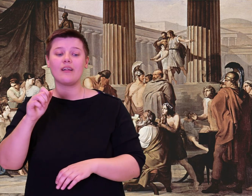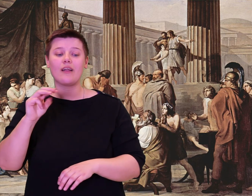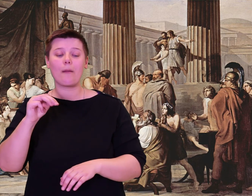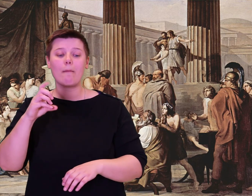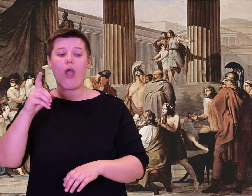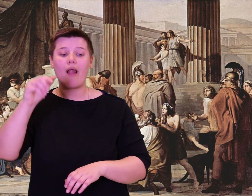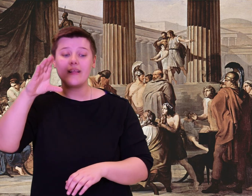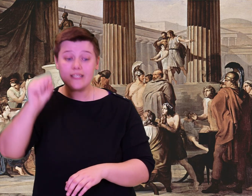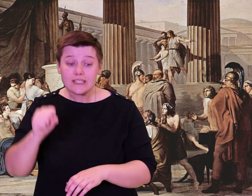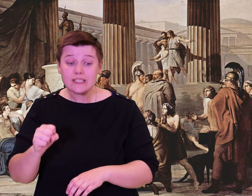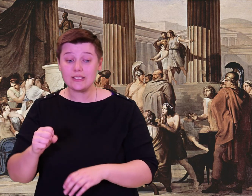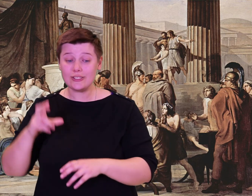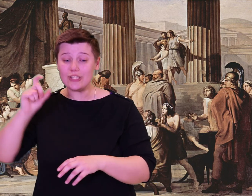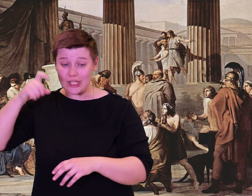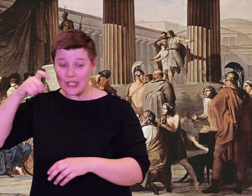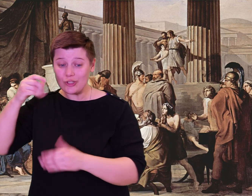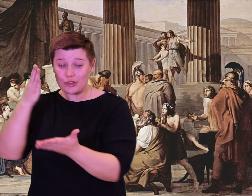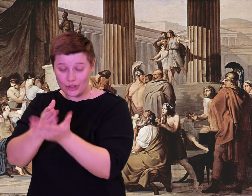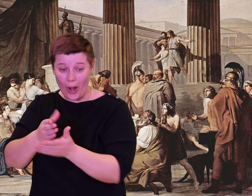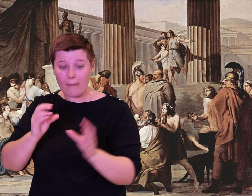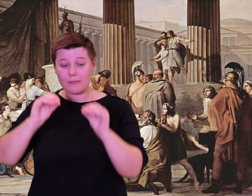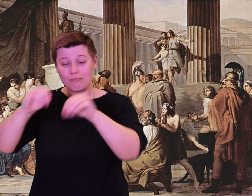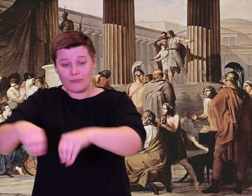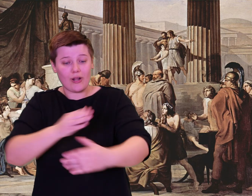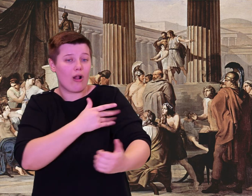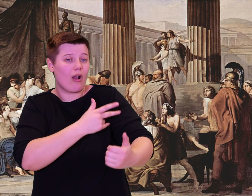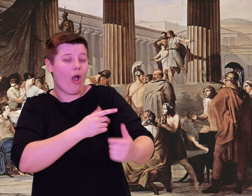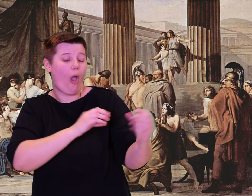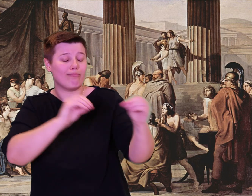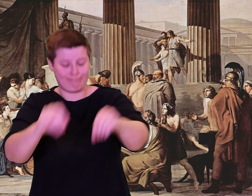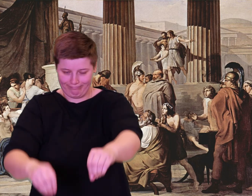noticed that his eyes were wet with tears, except Alcinous, who sat right